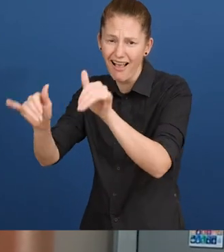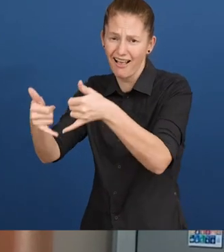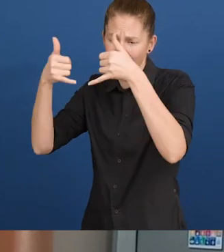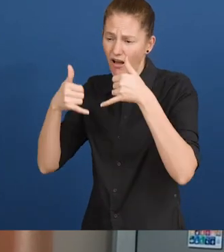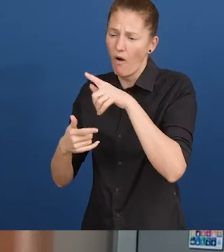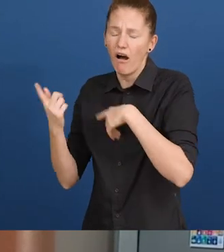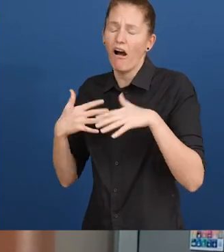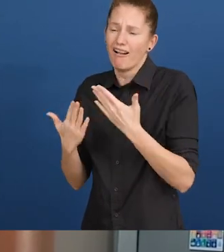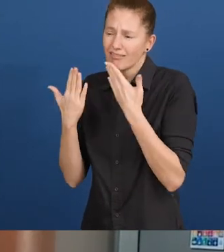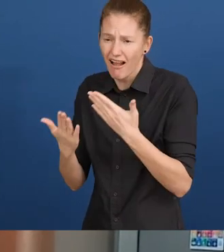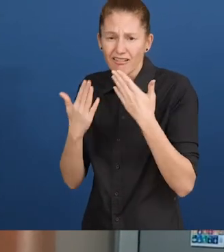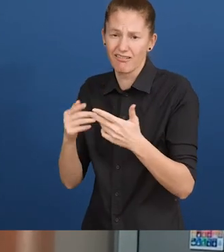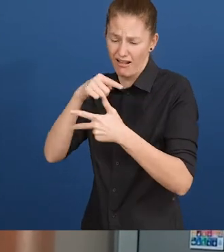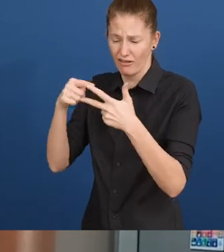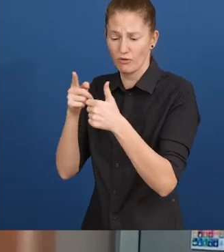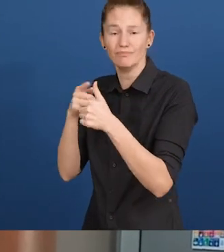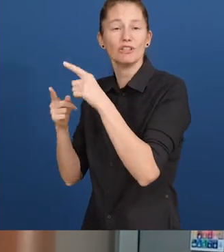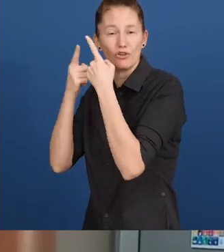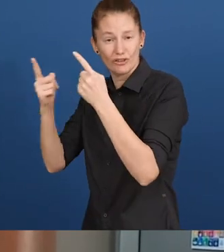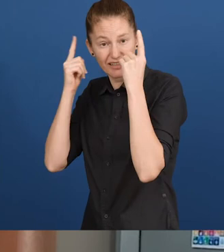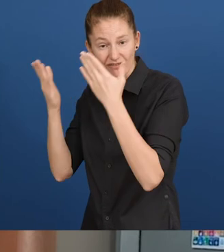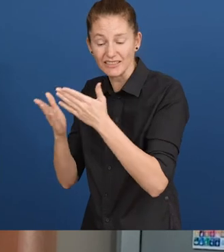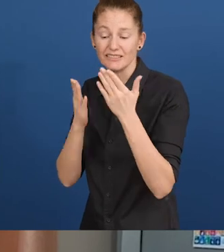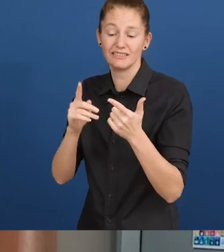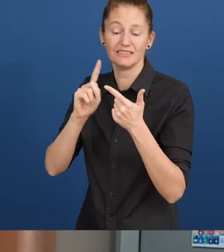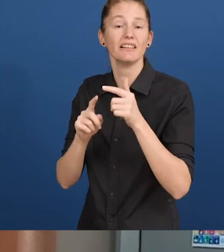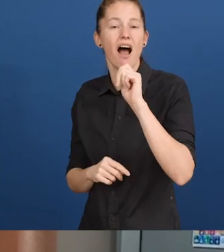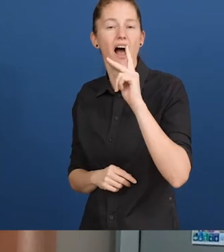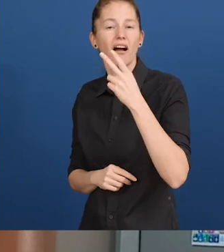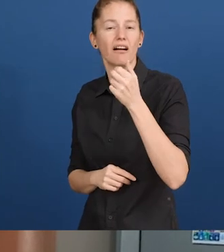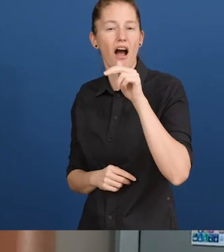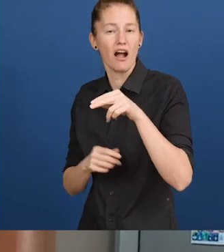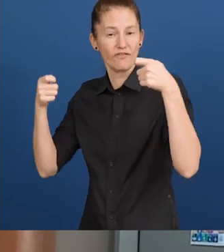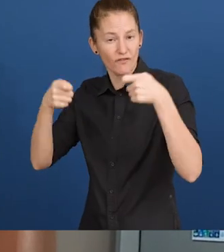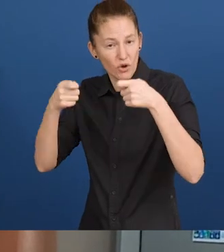and the A K Khan Foundation and A2I Programme for their continuous support to our organisation."